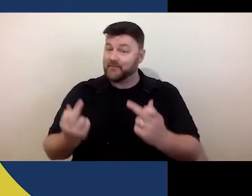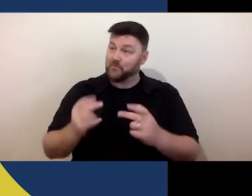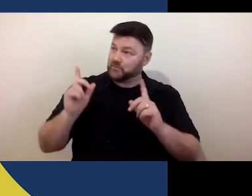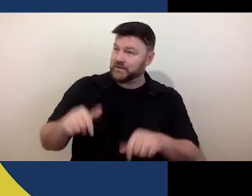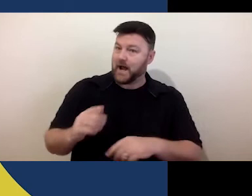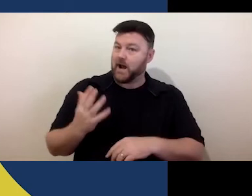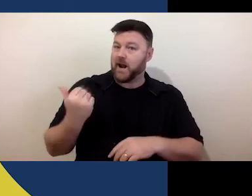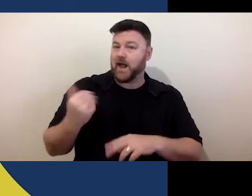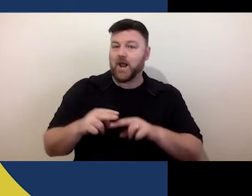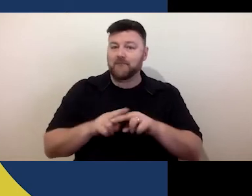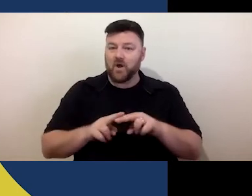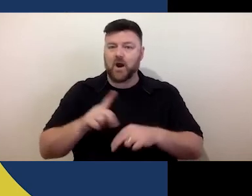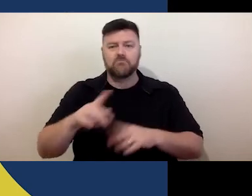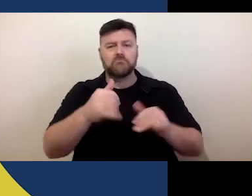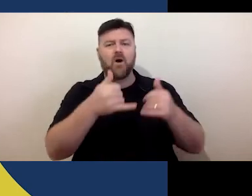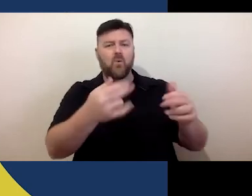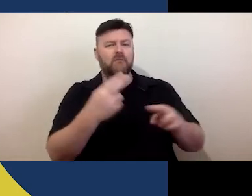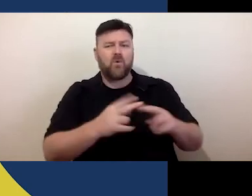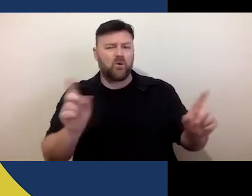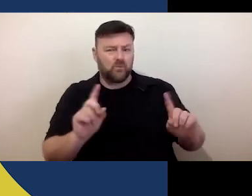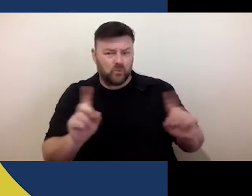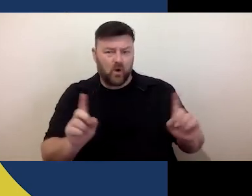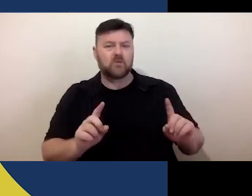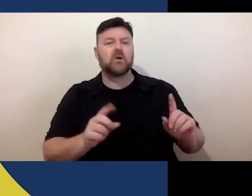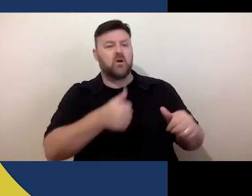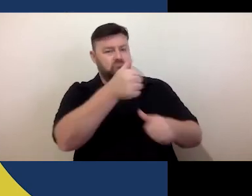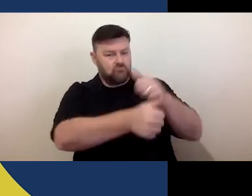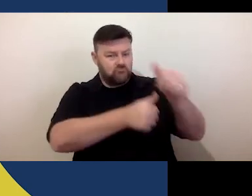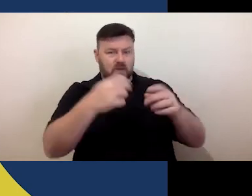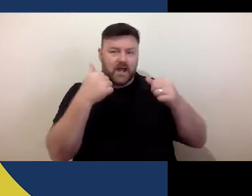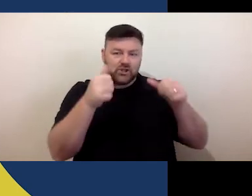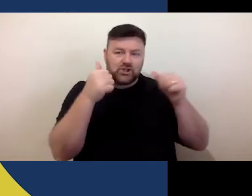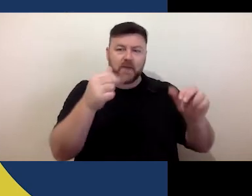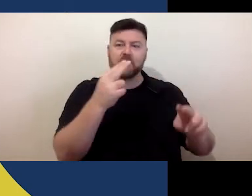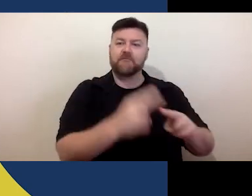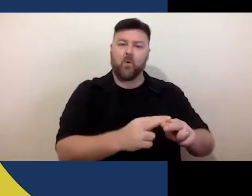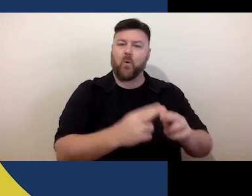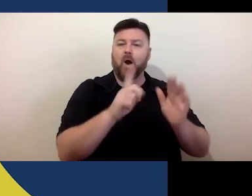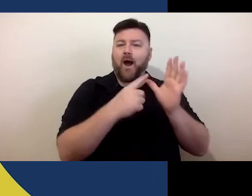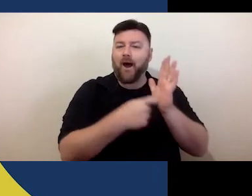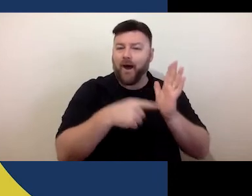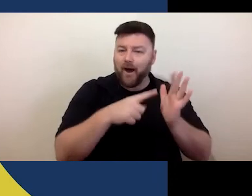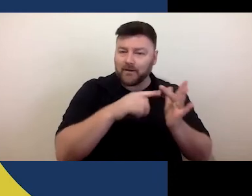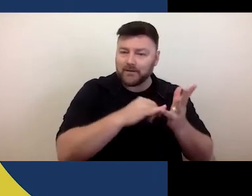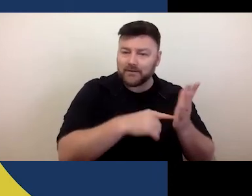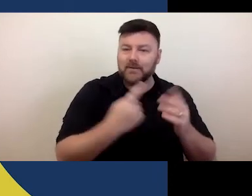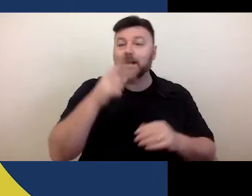awards to celebrate the works and achievements of both established and young artists. And the significant contributions of artists with